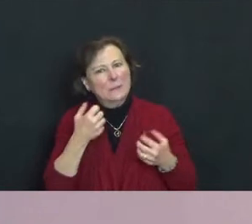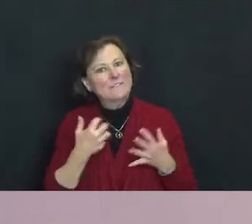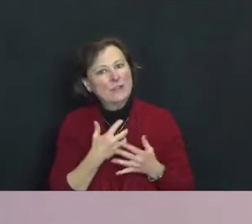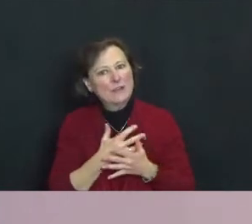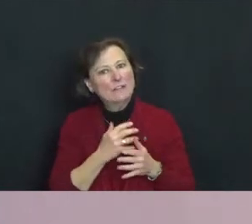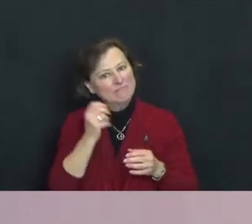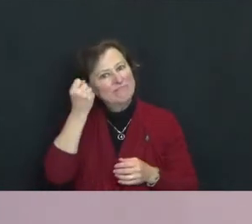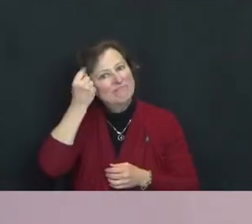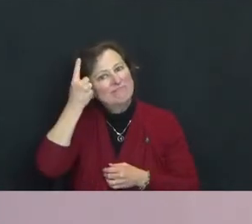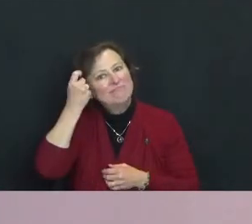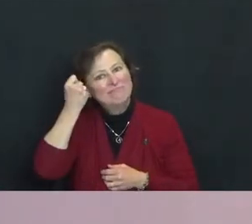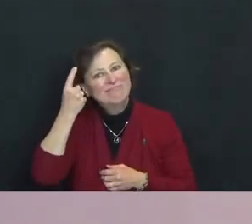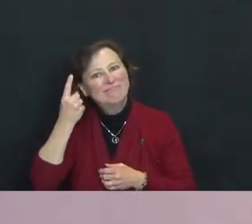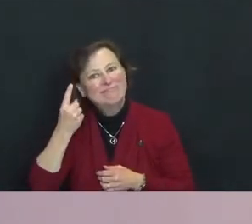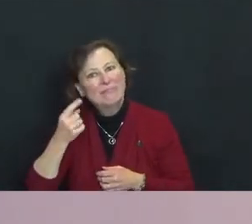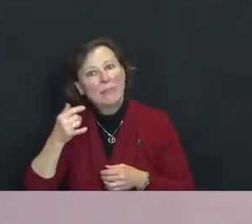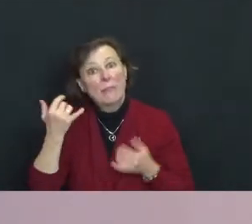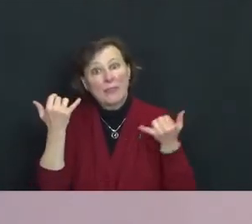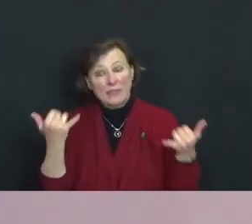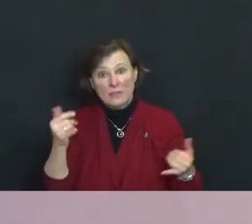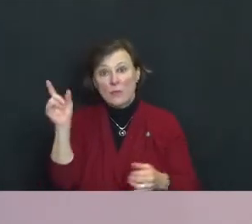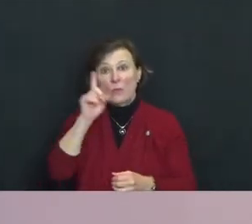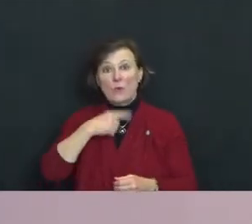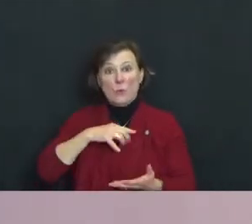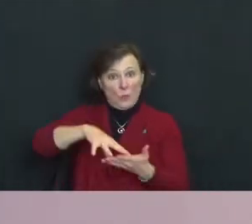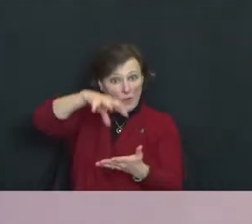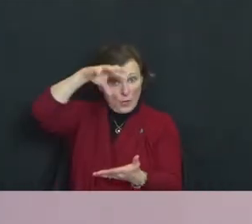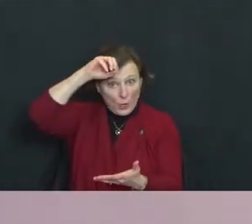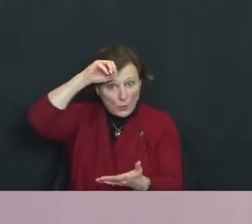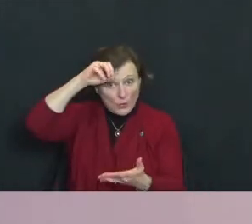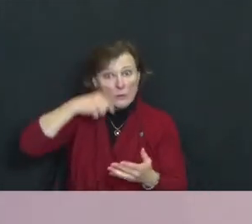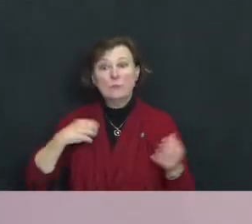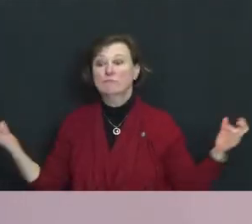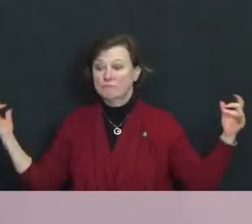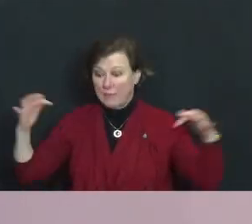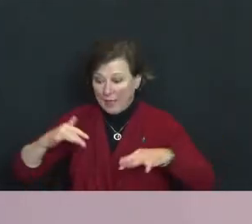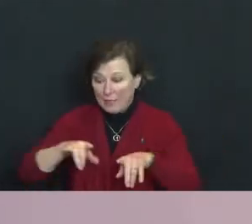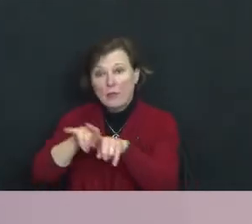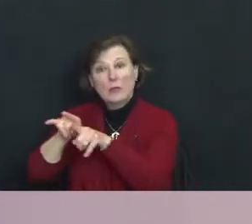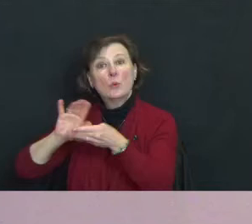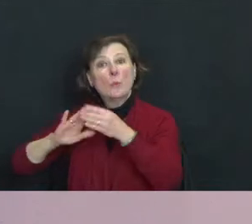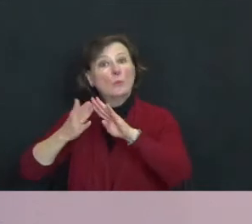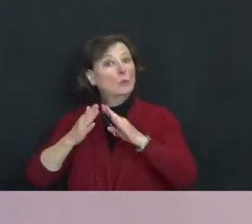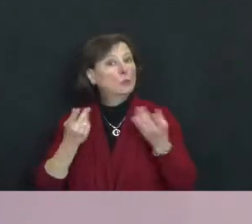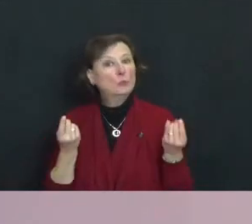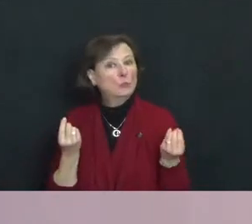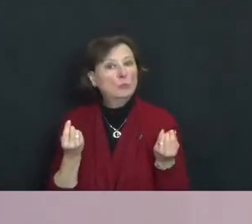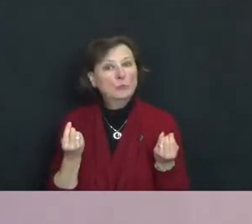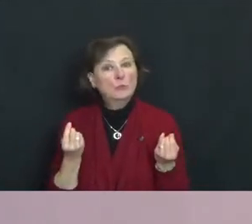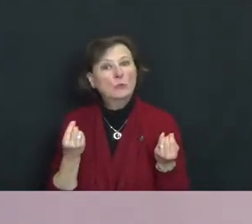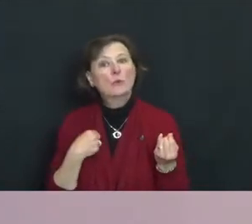This is a place where we learn that when we do gather as a community, we discover compassionate